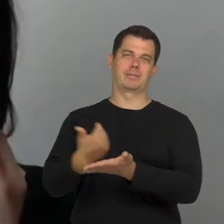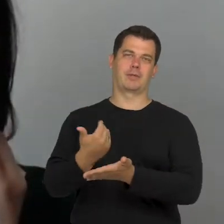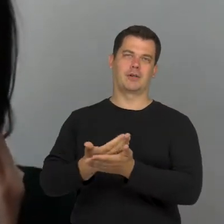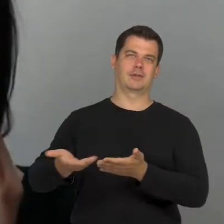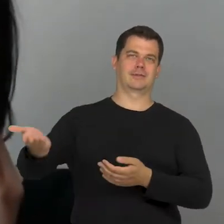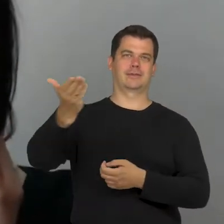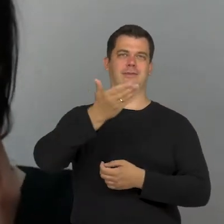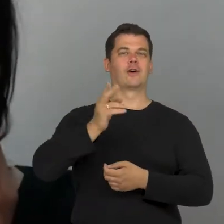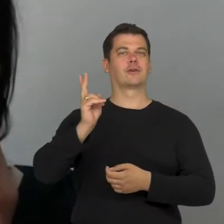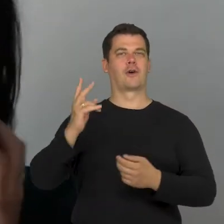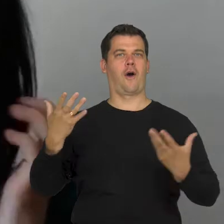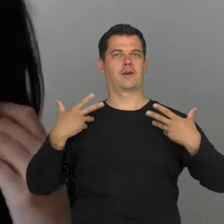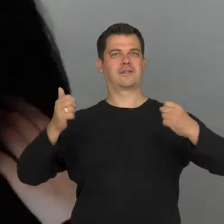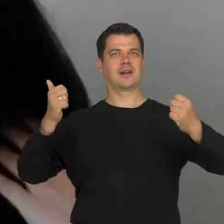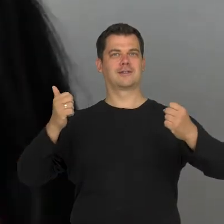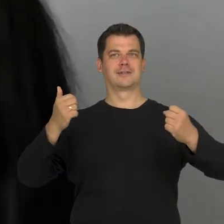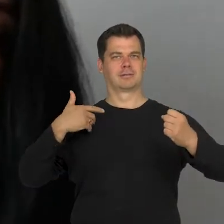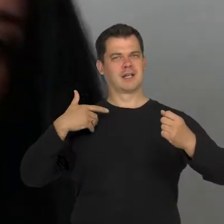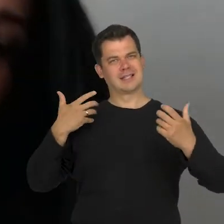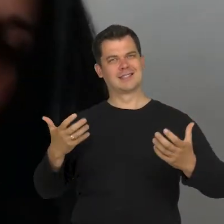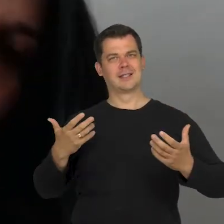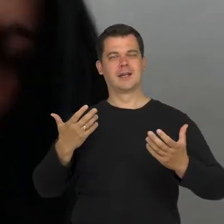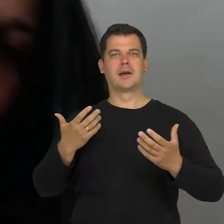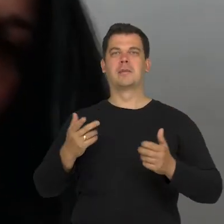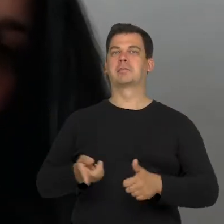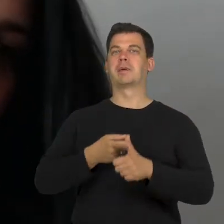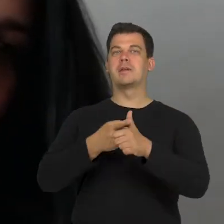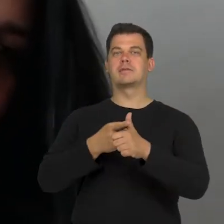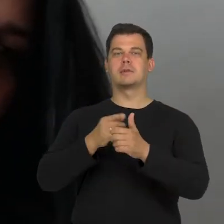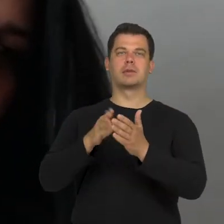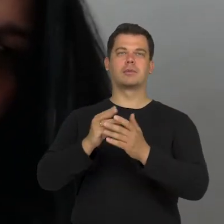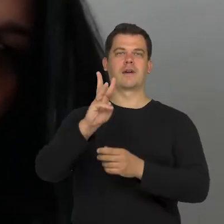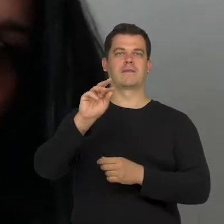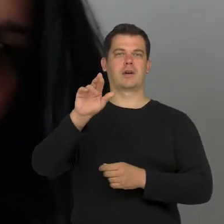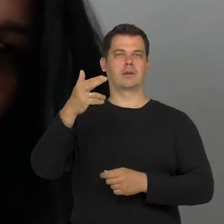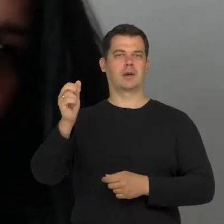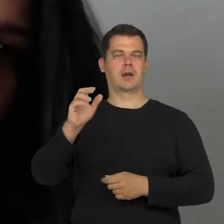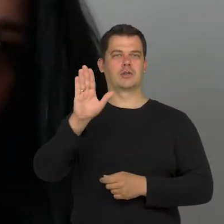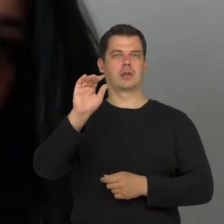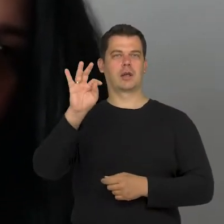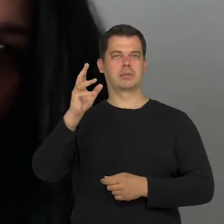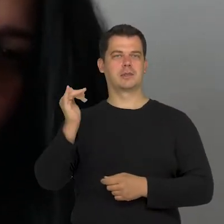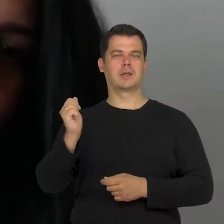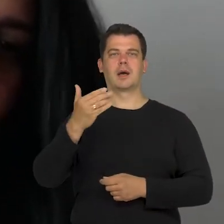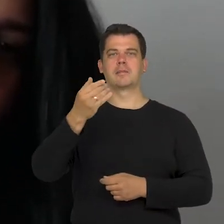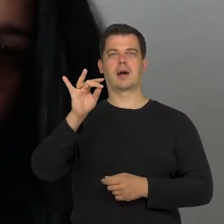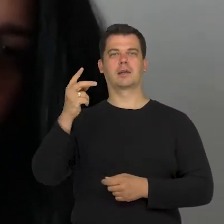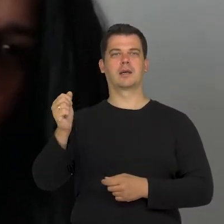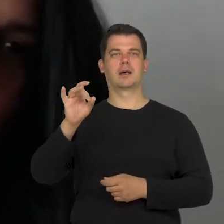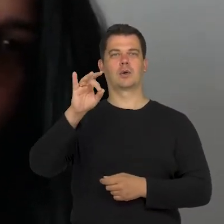who take the first step e.g. like we saw in the case of Weronika Szczawińska and Magda Grudzińska, who were managers in Kalisz.